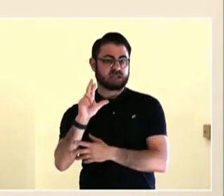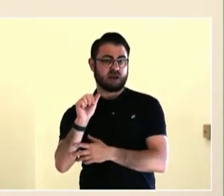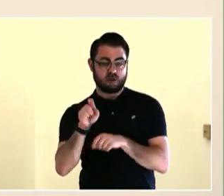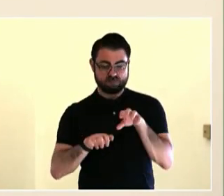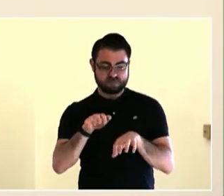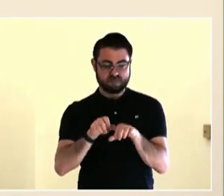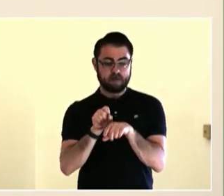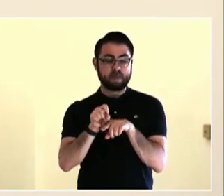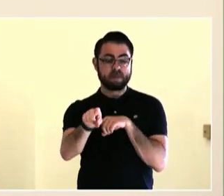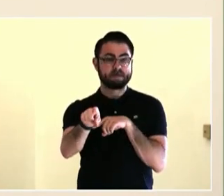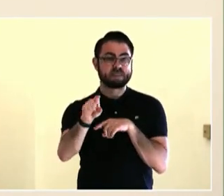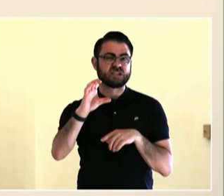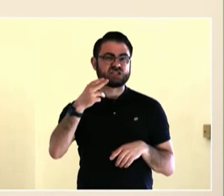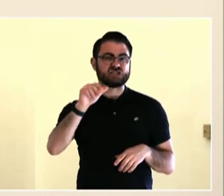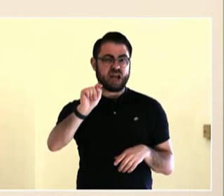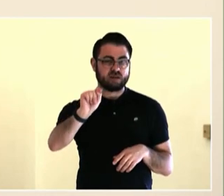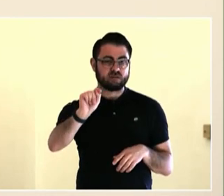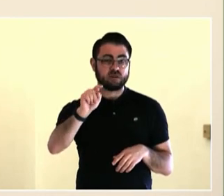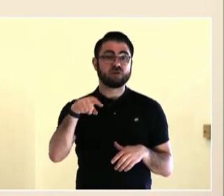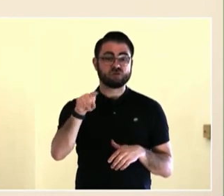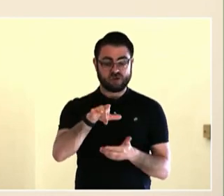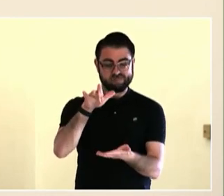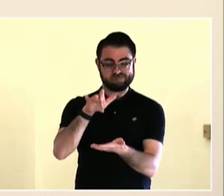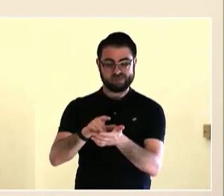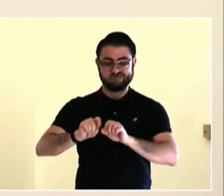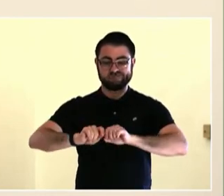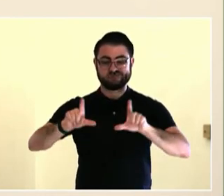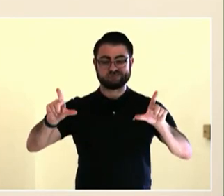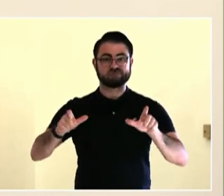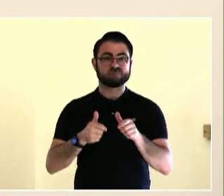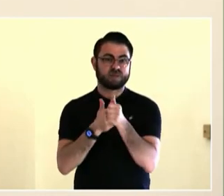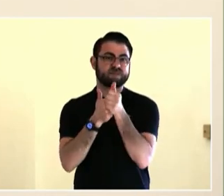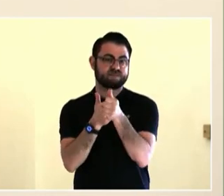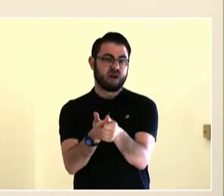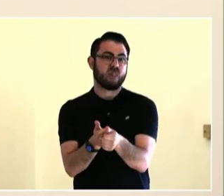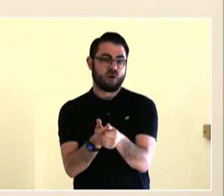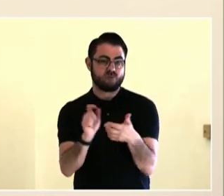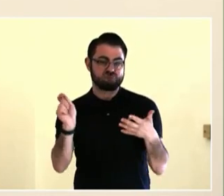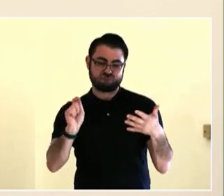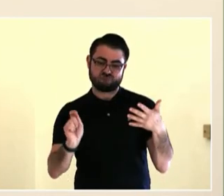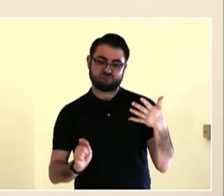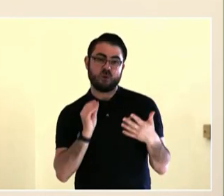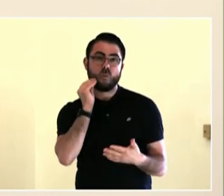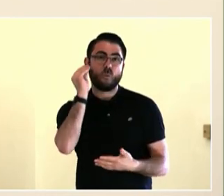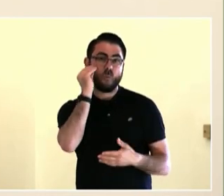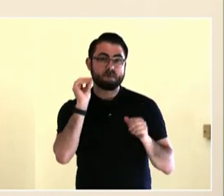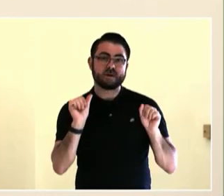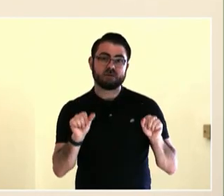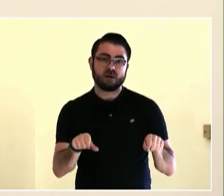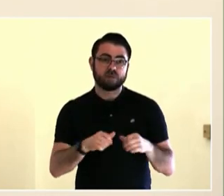How have your daily habits changed? In what ways are you resilient